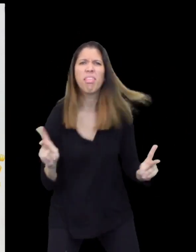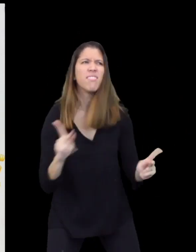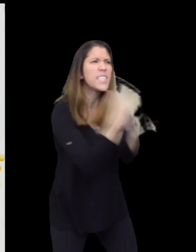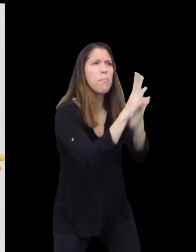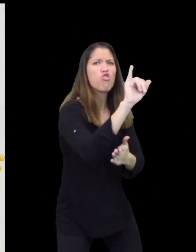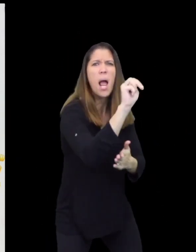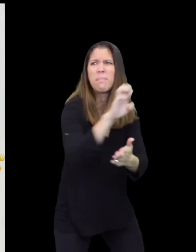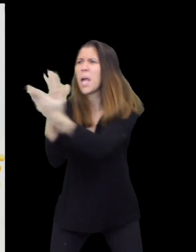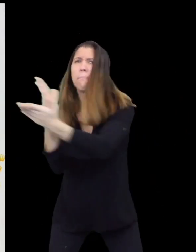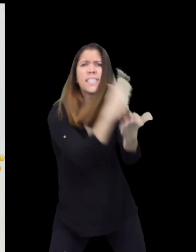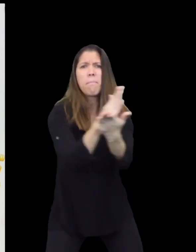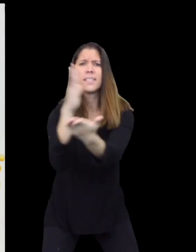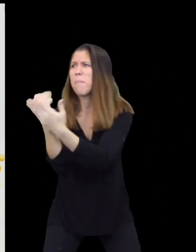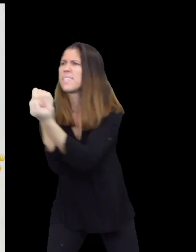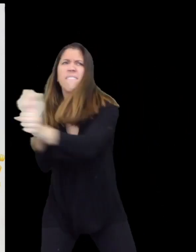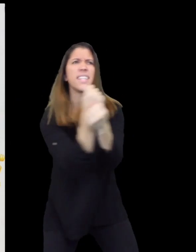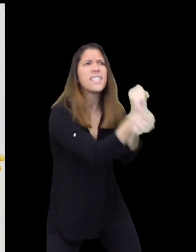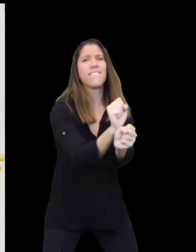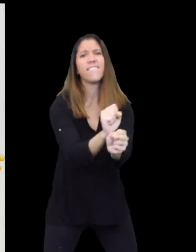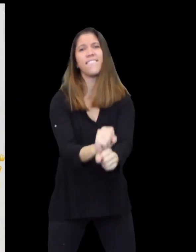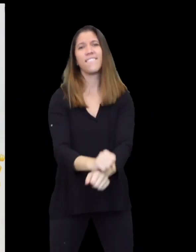STOP the crime! STOP! STOP! STOP! Kept everyone safe!